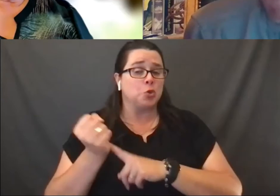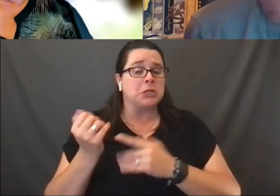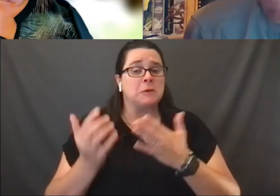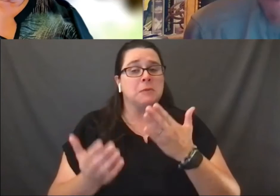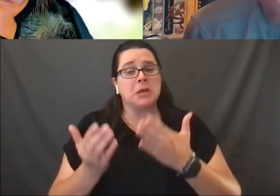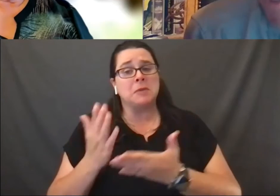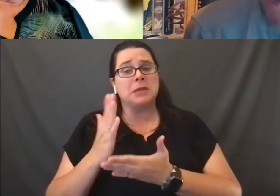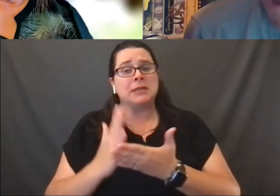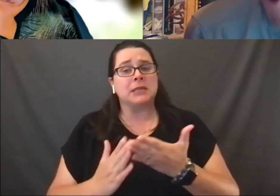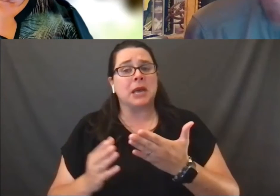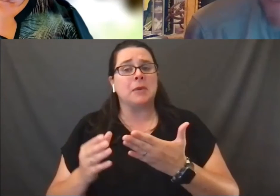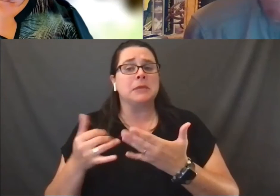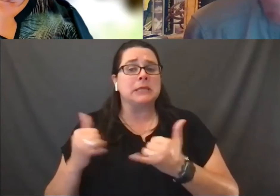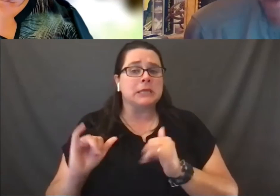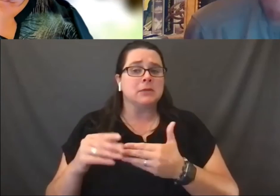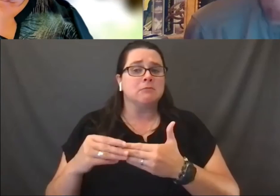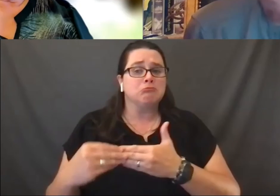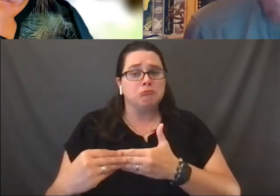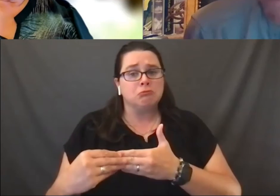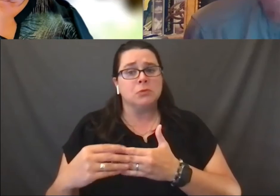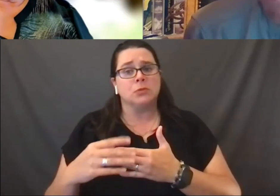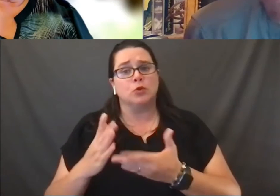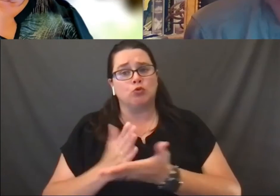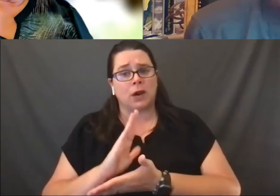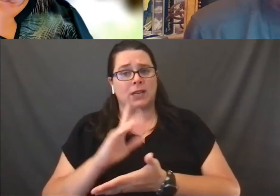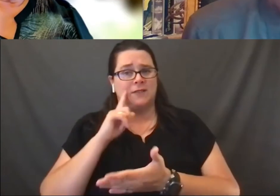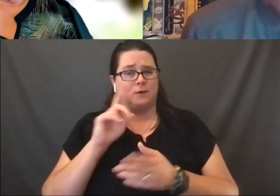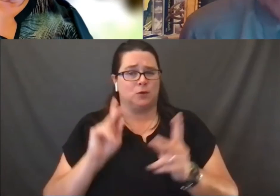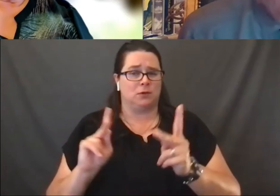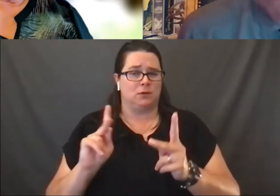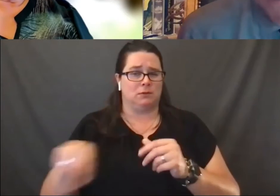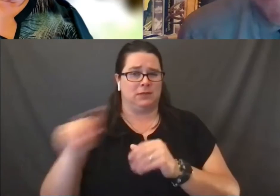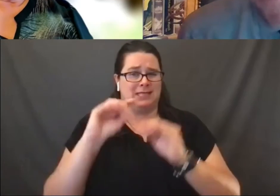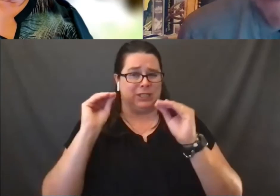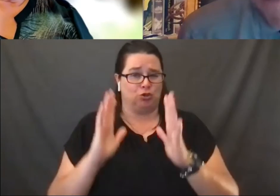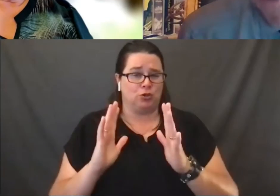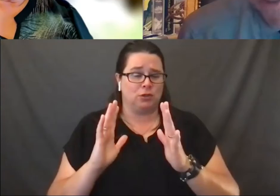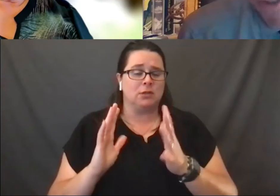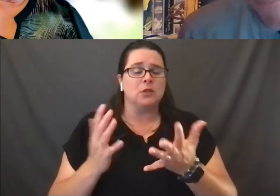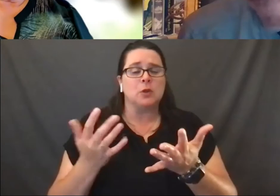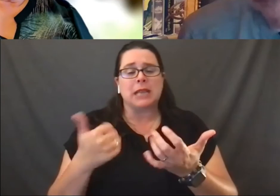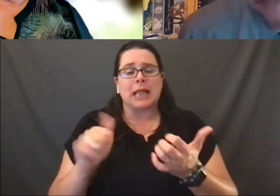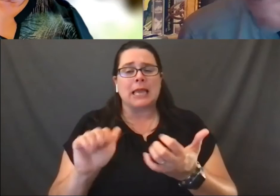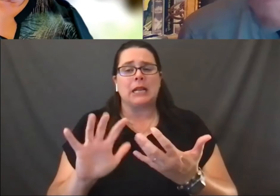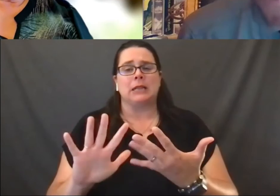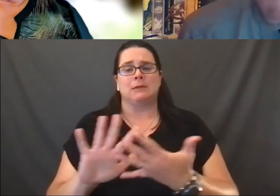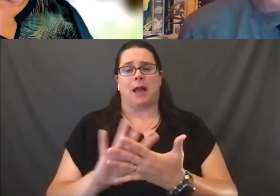some free speech rights for teachers. So it's a little bit unclear.